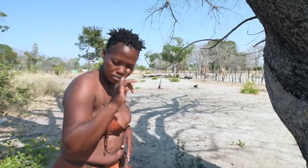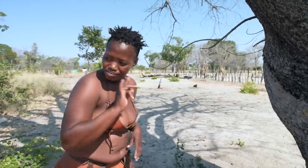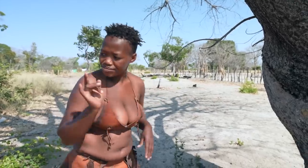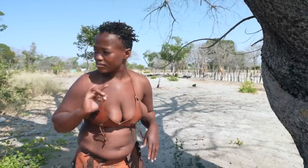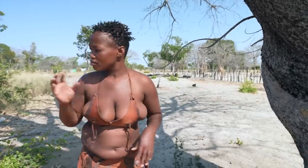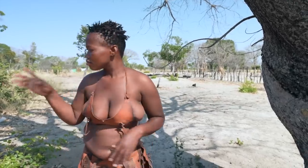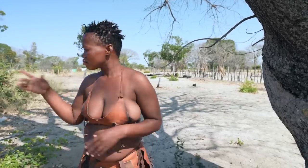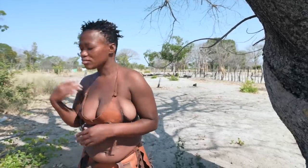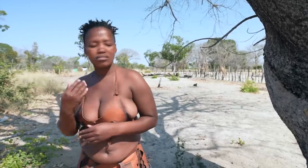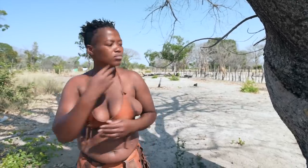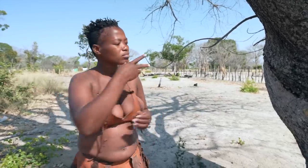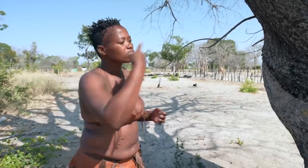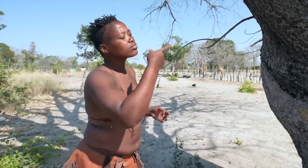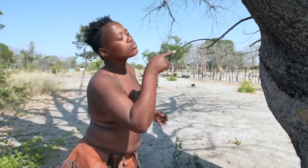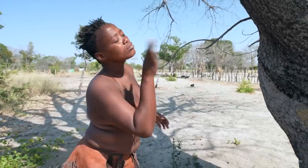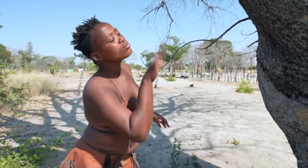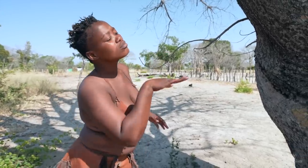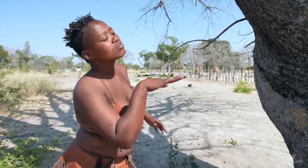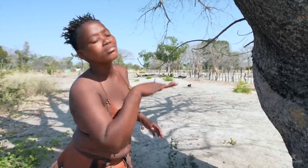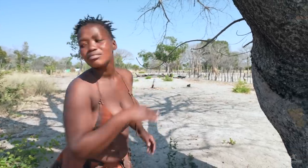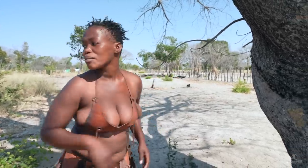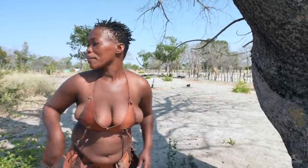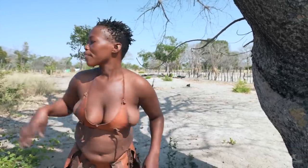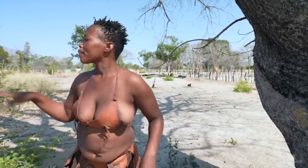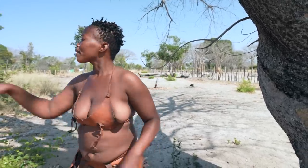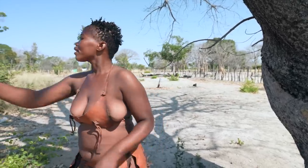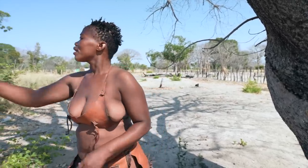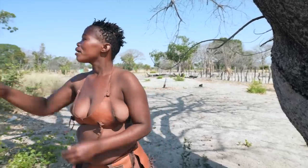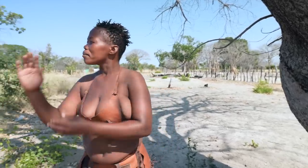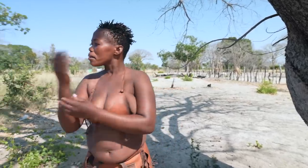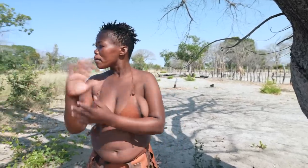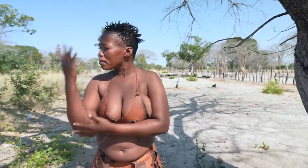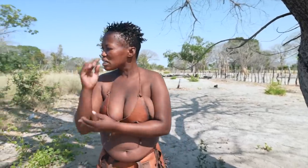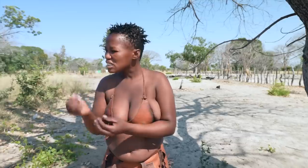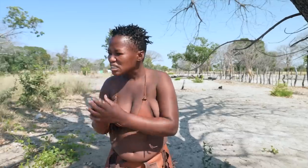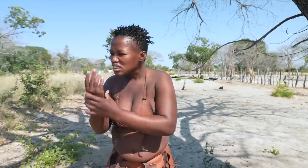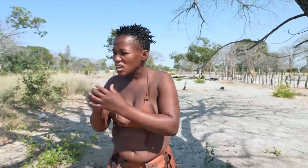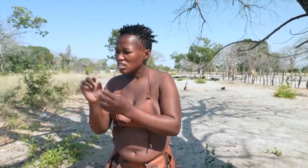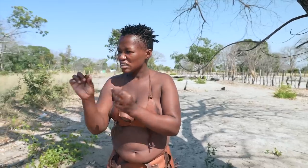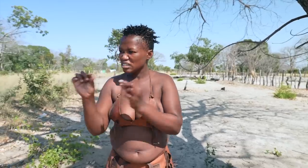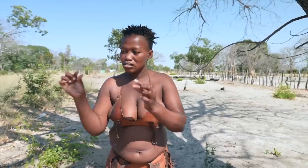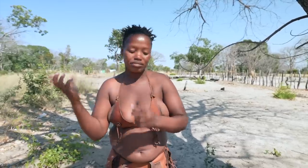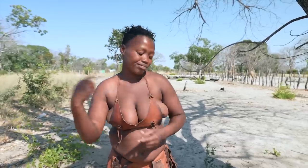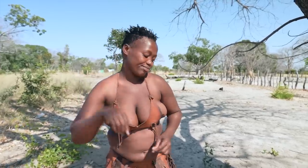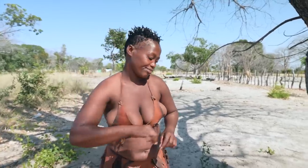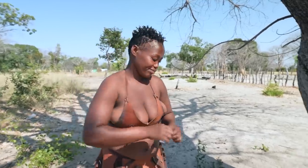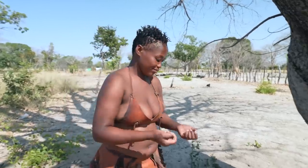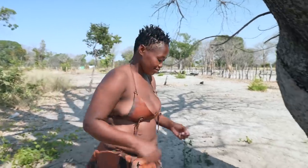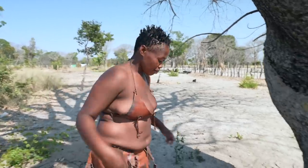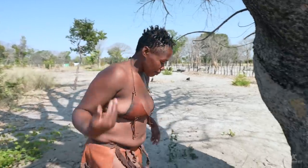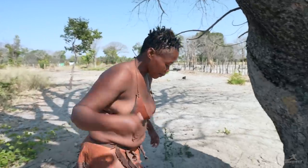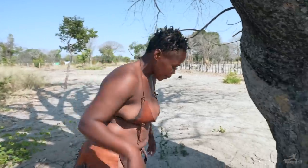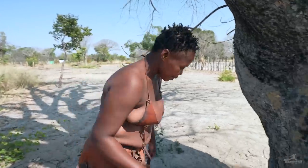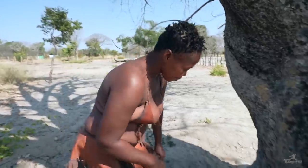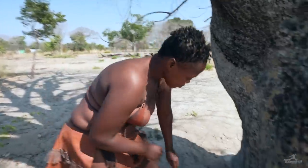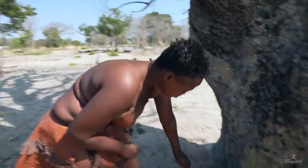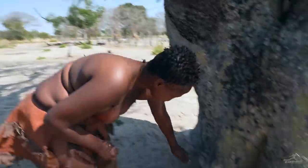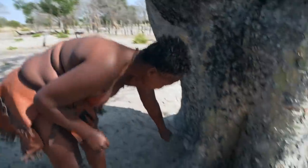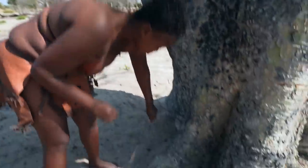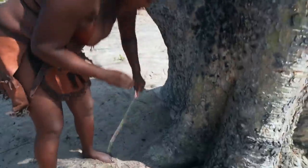searching or hunting for food. I’ll show you how we can collect water.